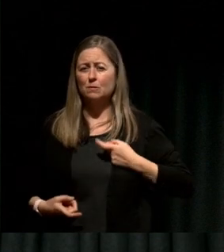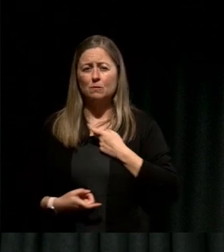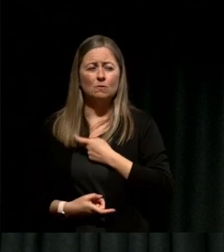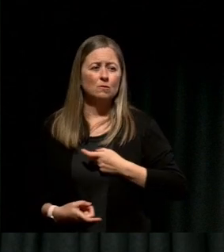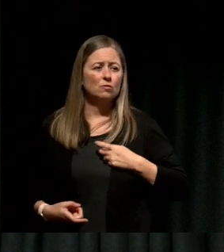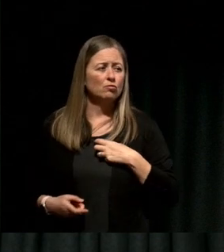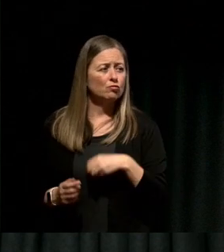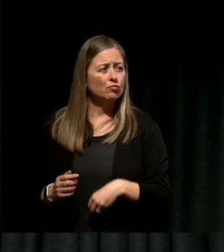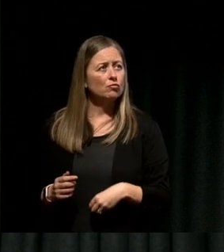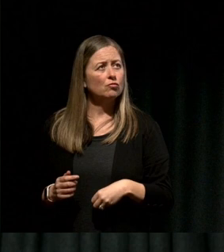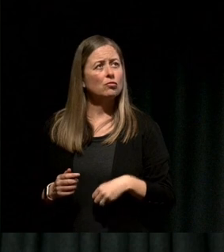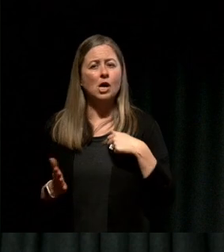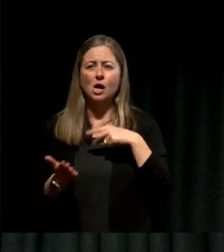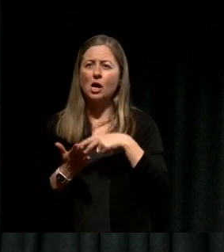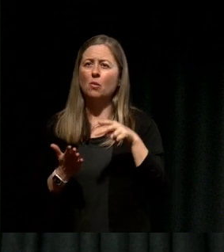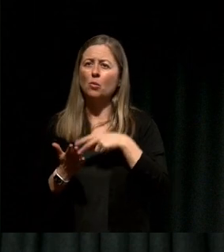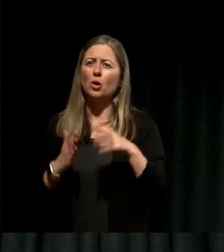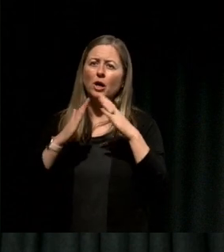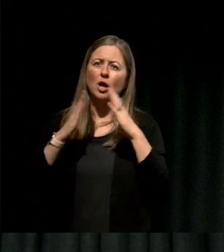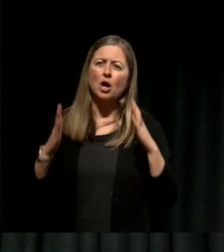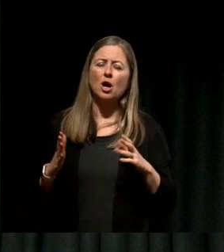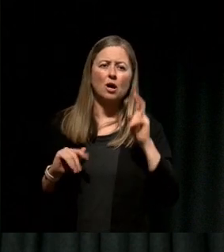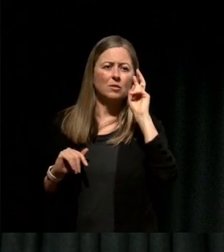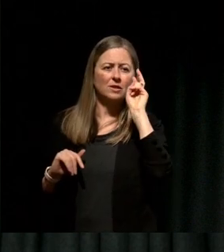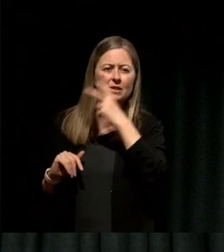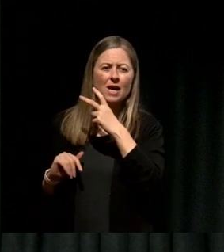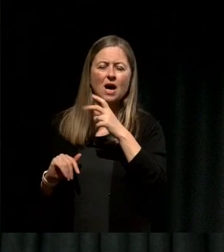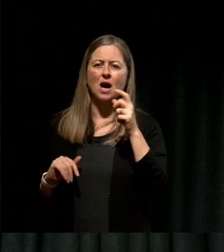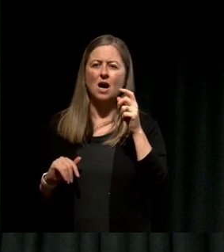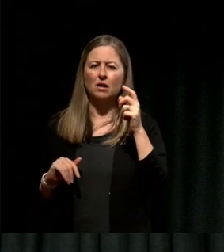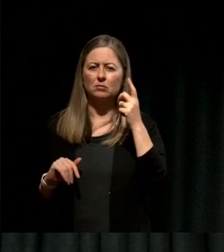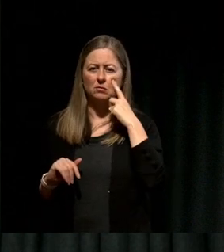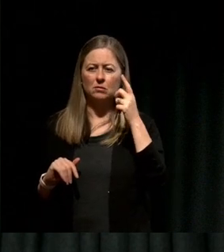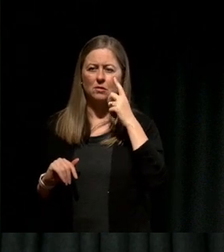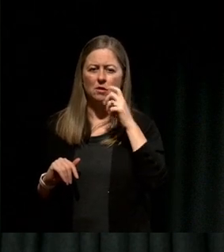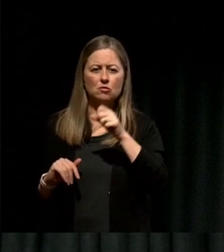As I was walking it was dark, I saw this big man in a leather jacket who was walking towards